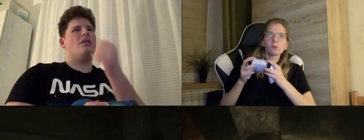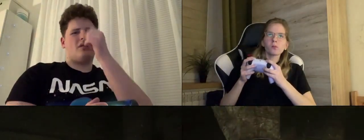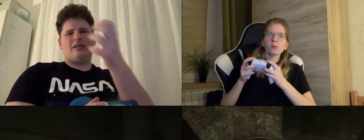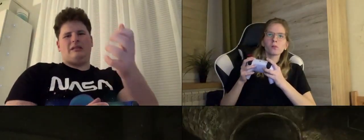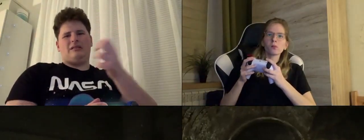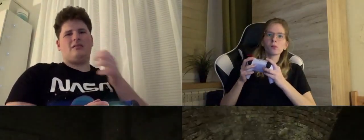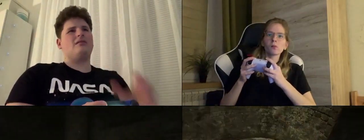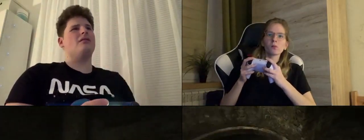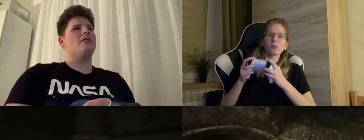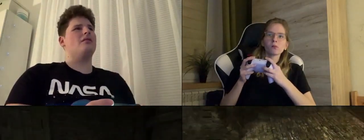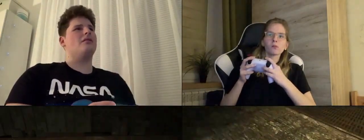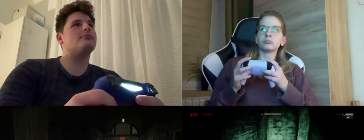Why? can't push?